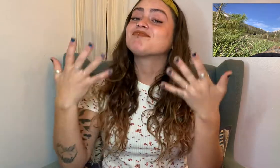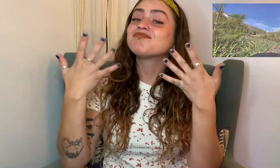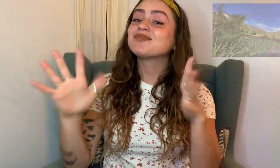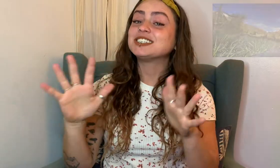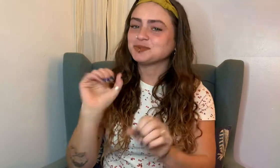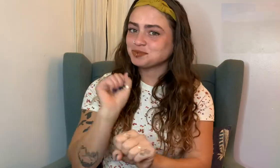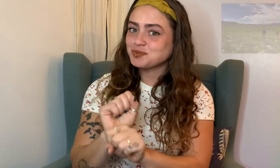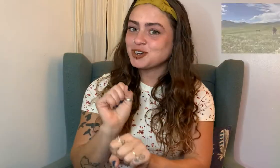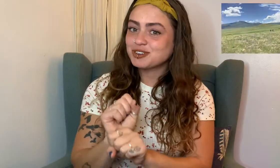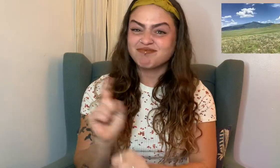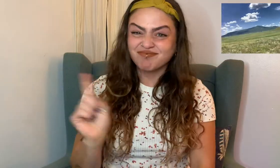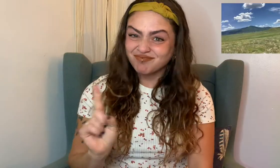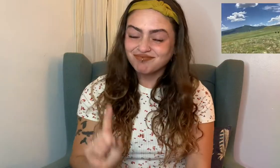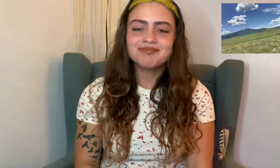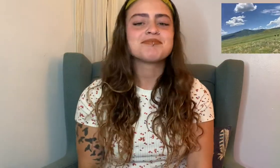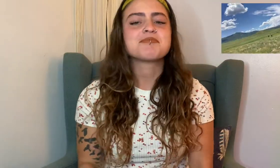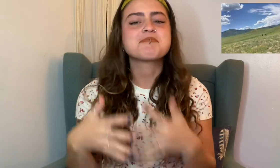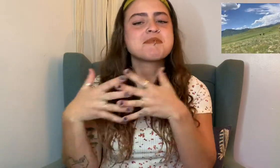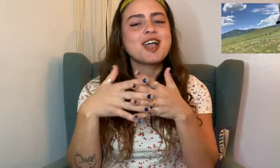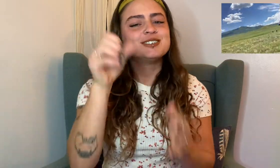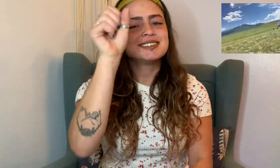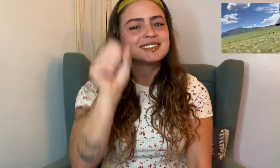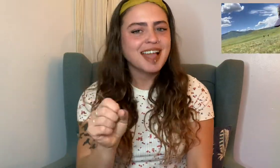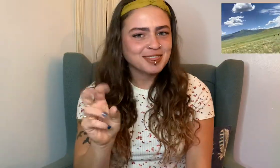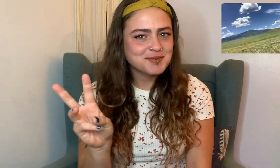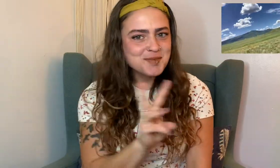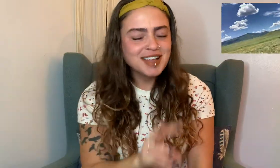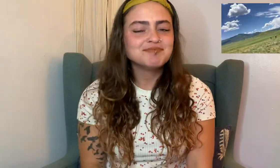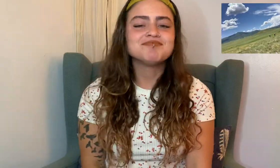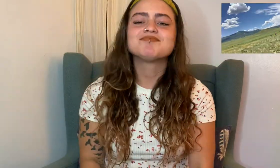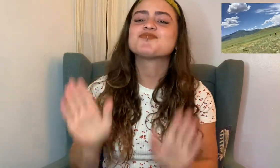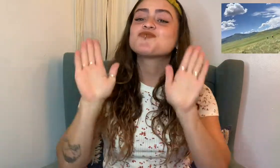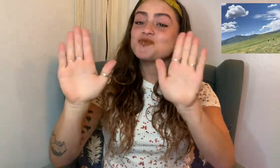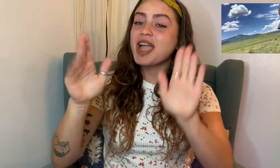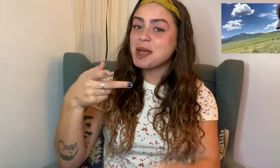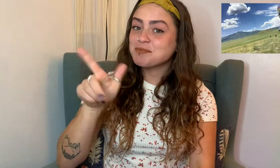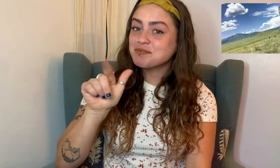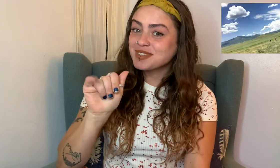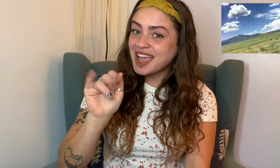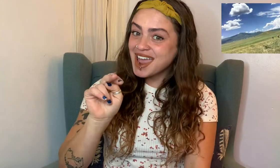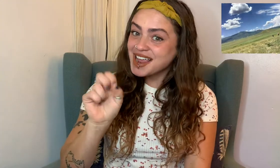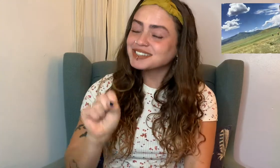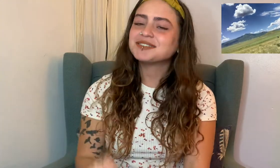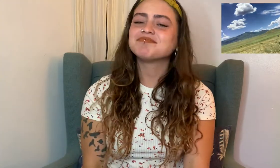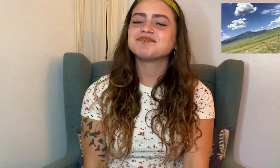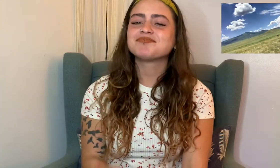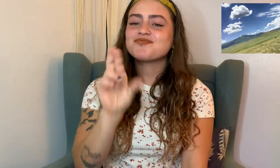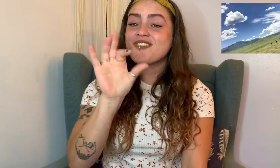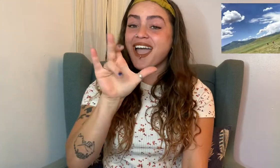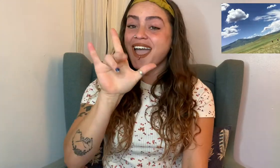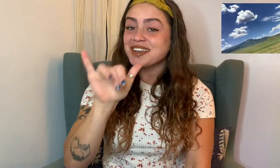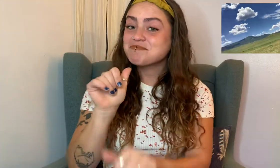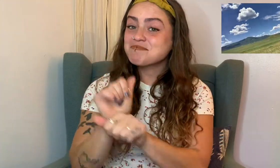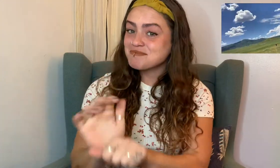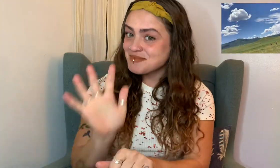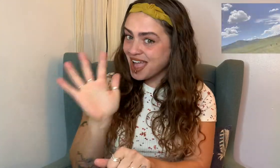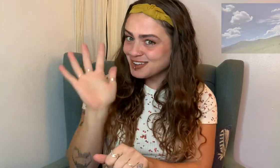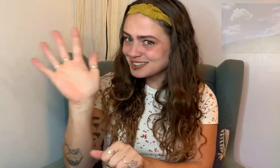I have worked in the American Southwest, the Great Plains, and the Rocky Mountains